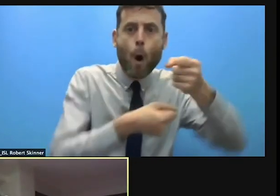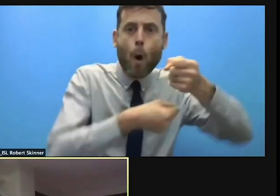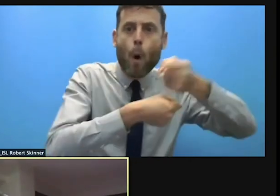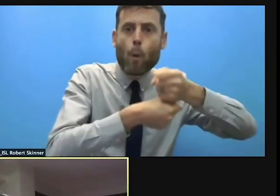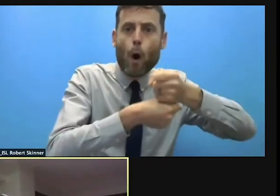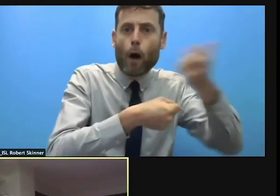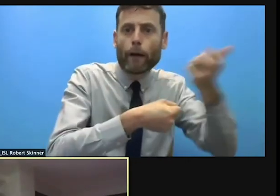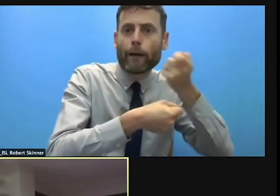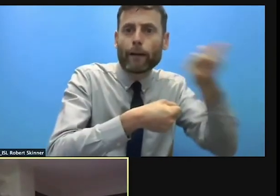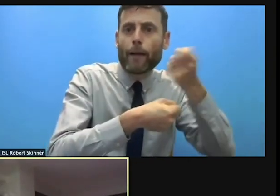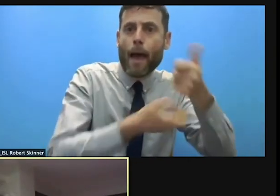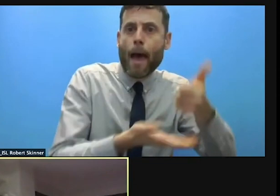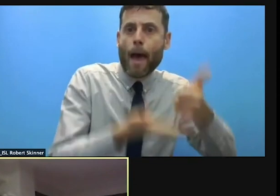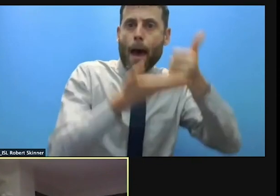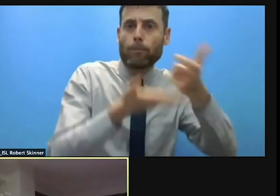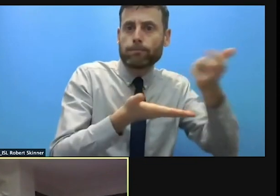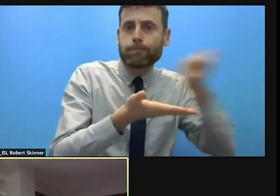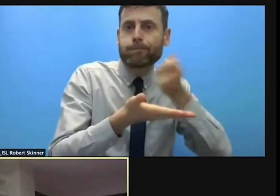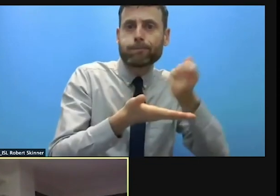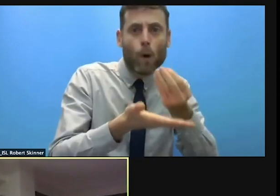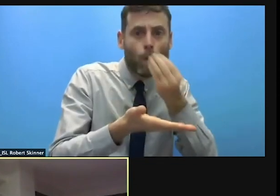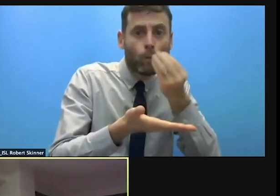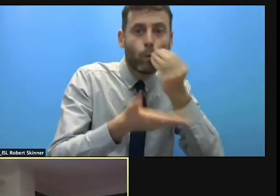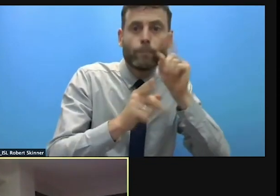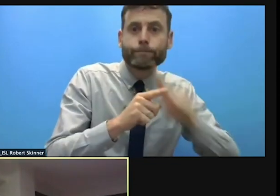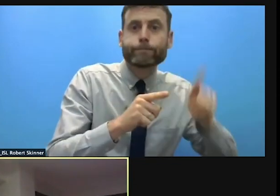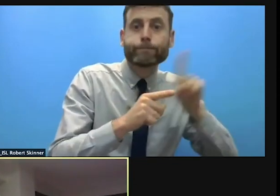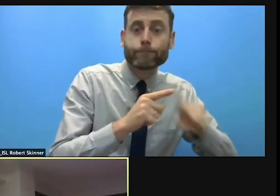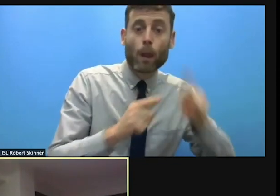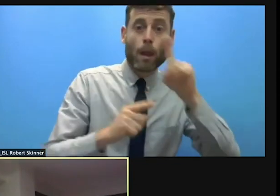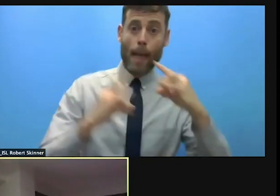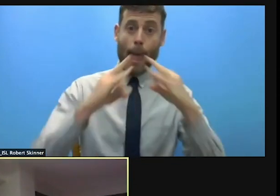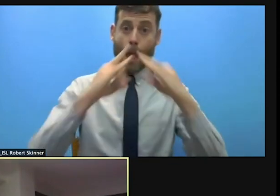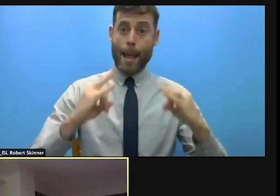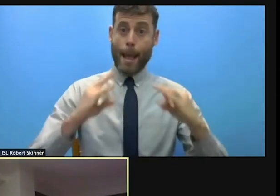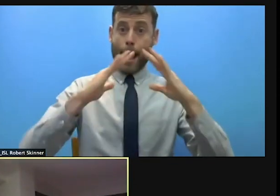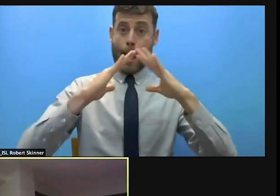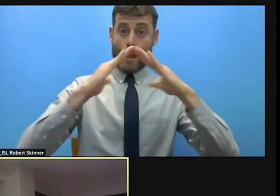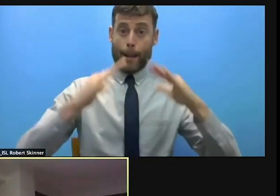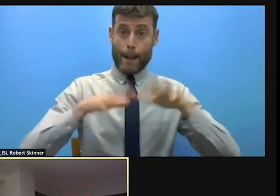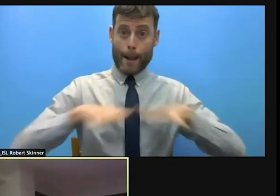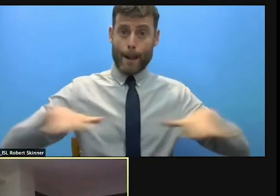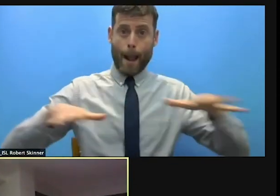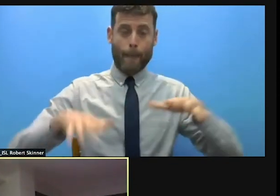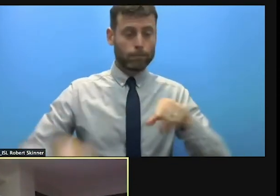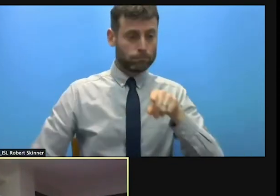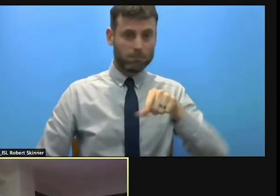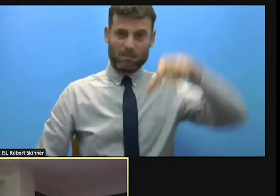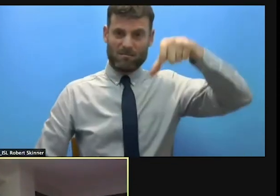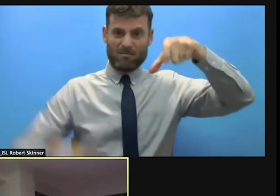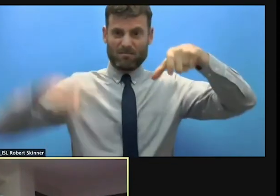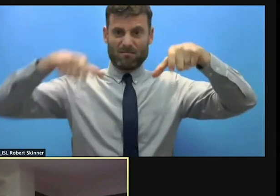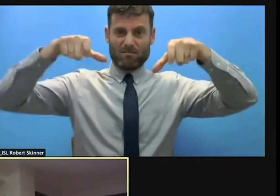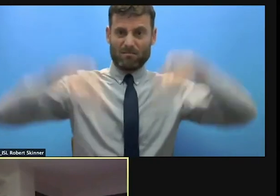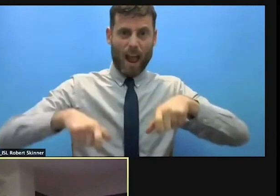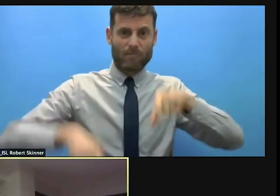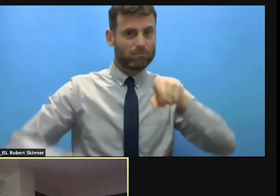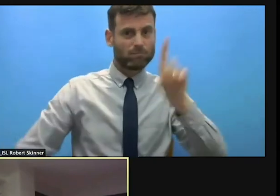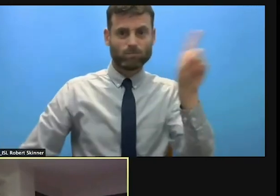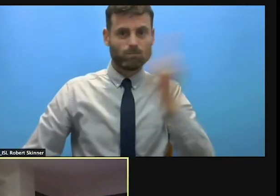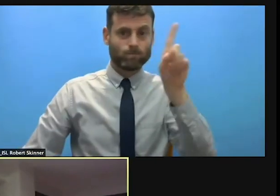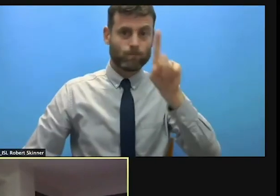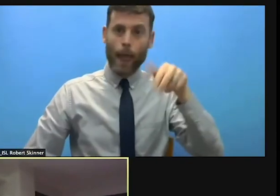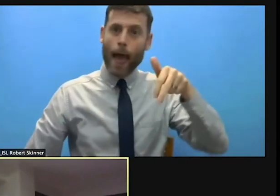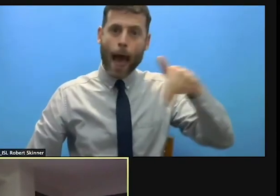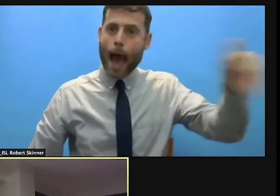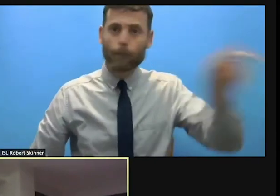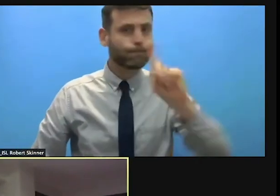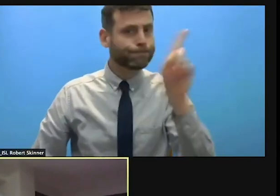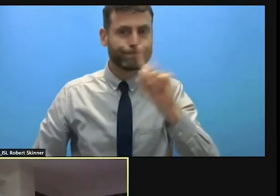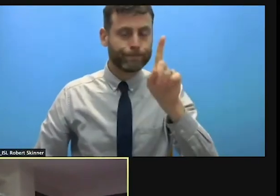move. So the COVID 19 crisis has exacerbated the vulnerability of communities to natural hazards.